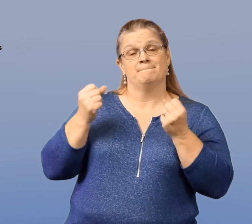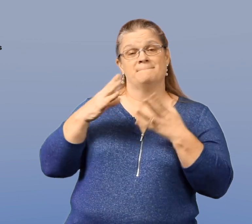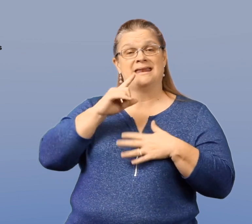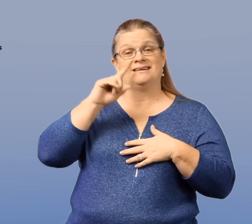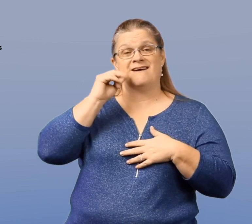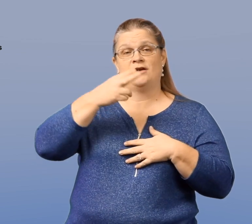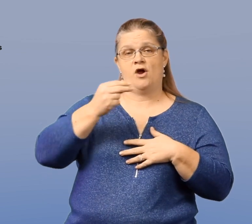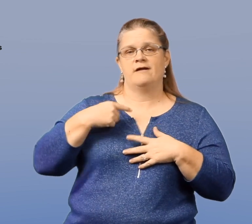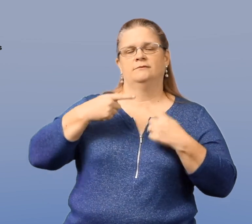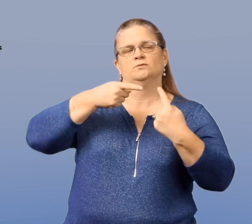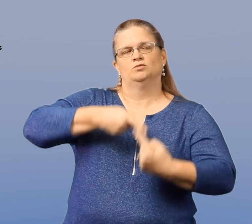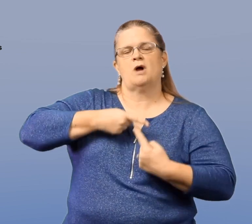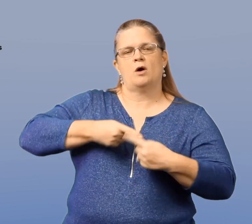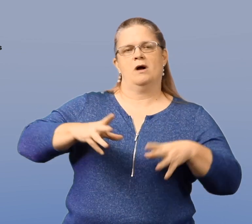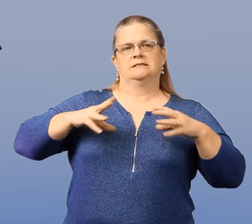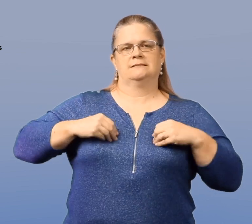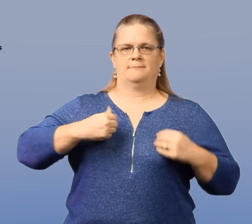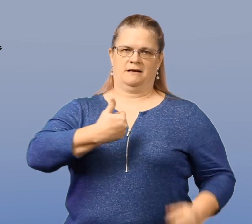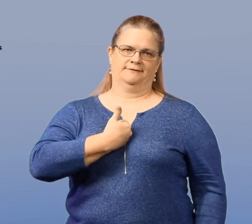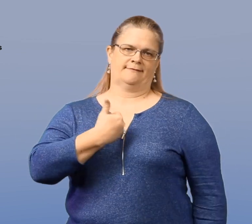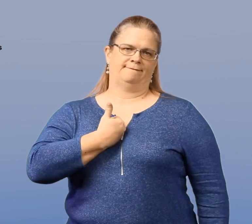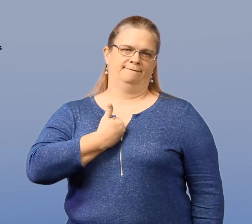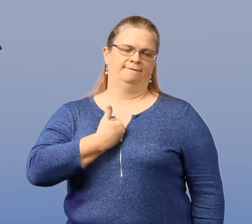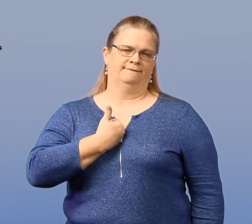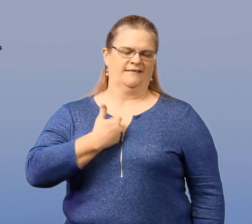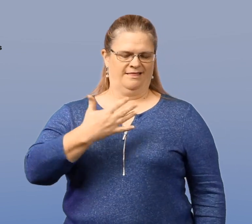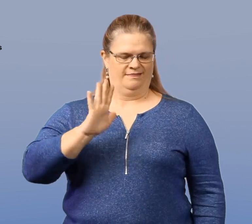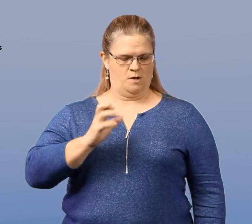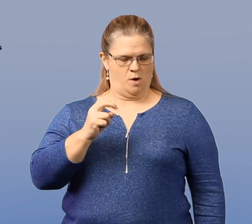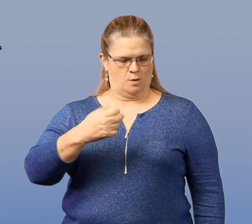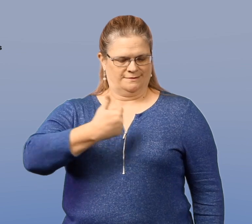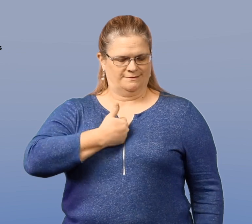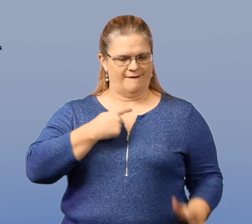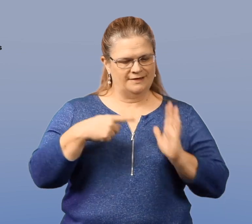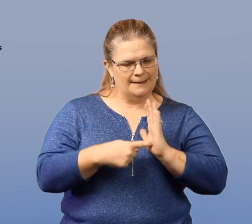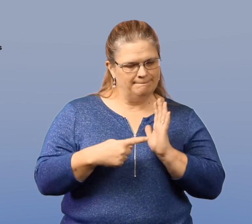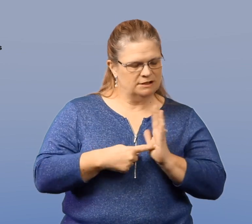Many deaf and hard-of-hearing individuals struggle to accept themselves,